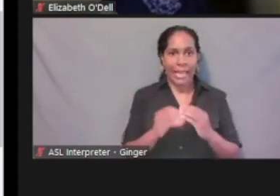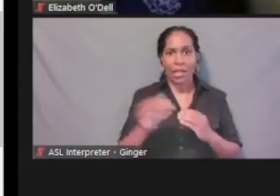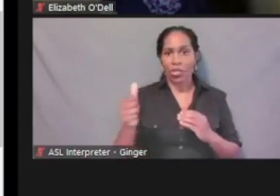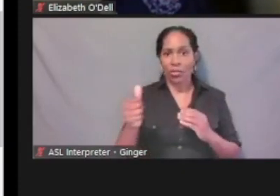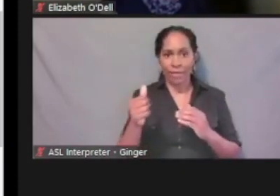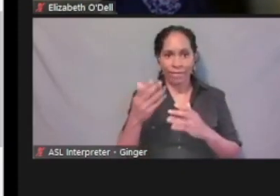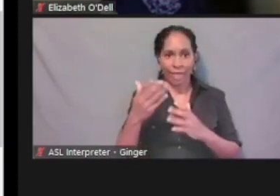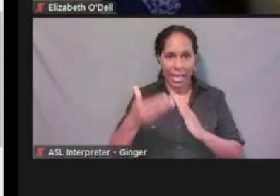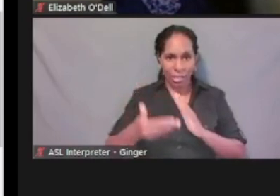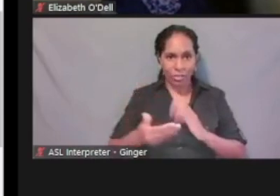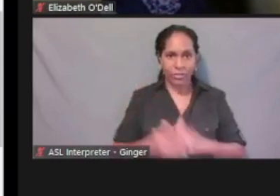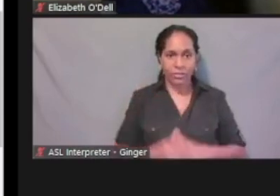Let's just pick another one.